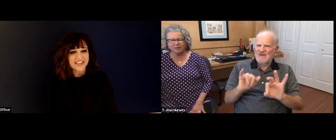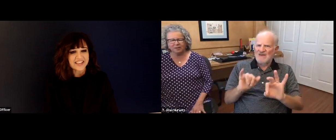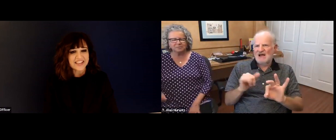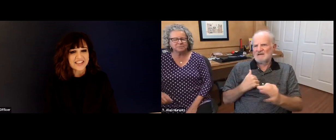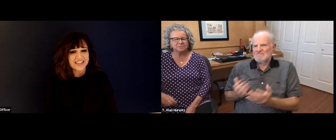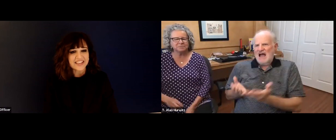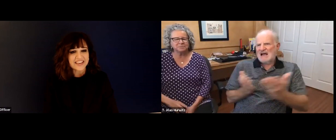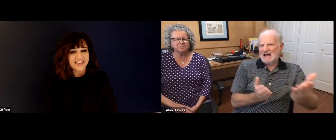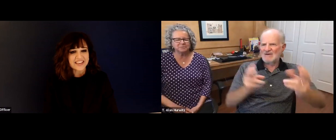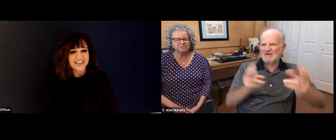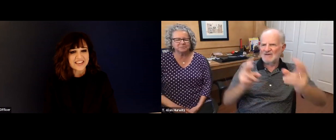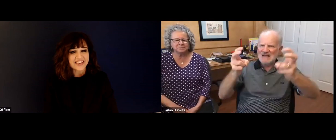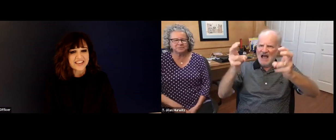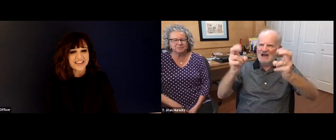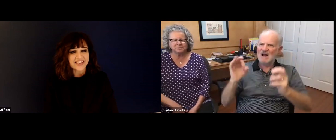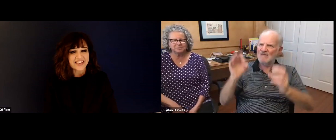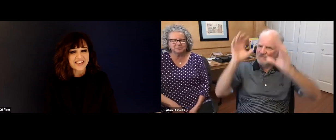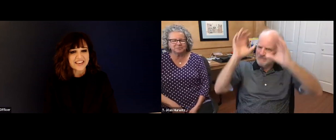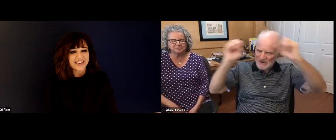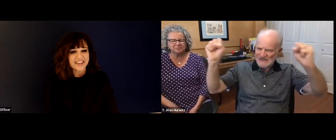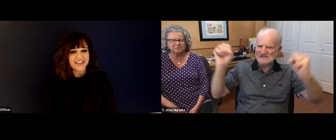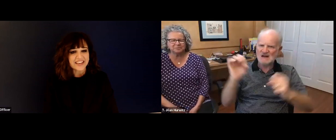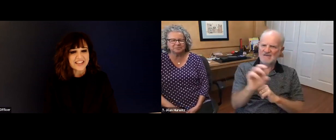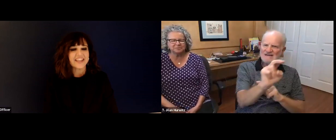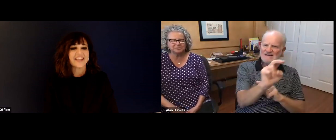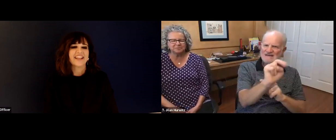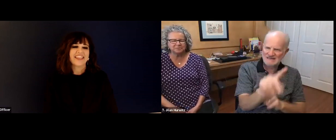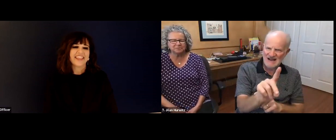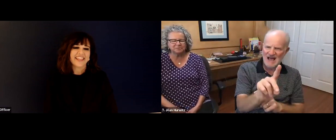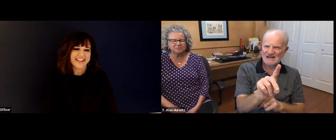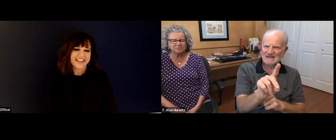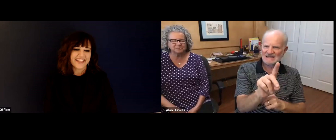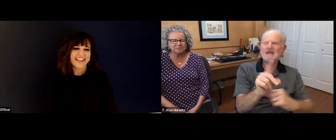Washington DC, meeting with members of Congress, and the